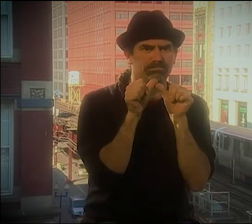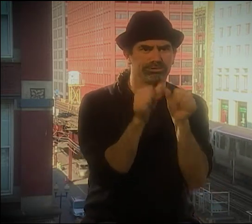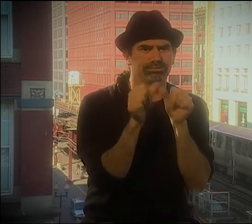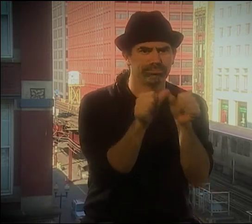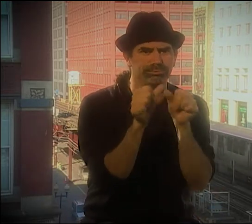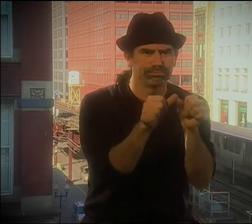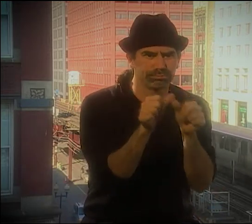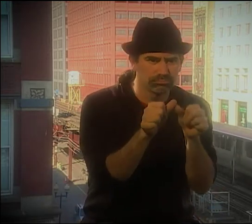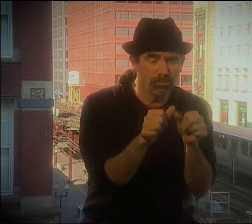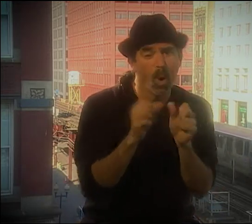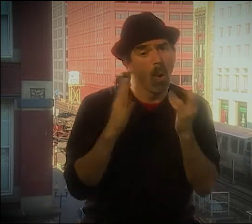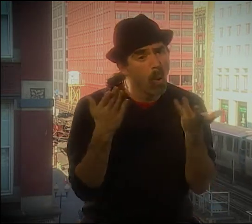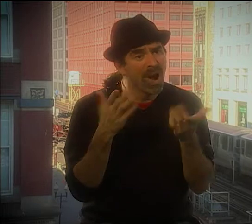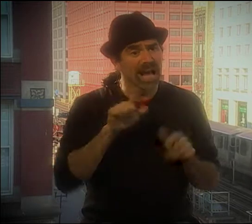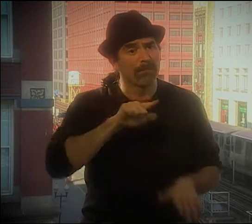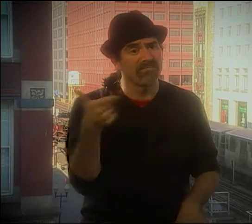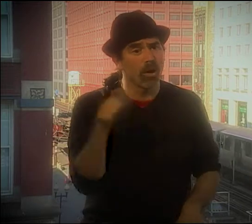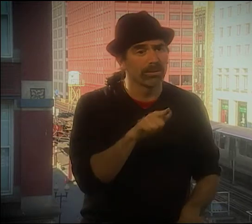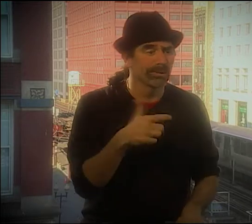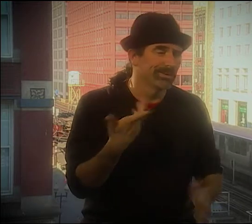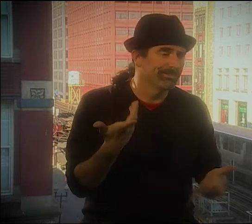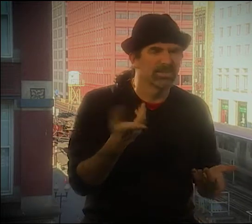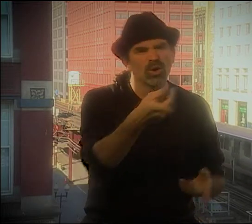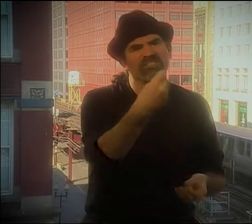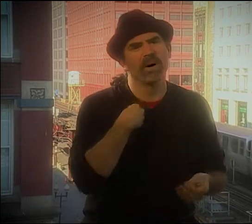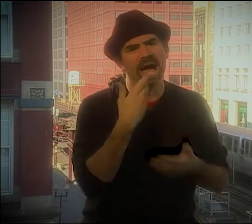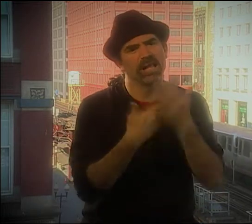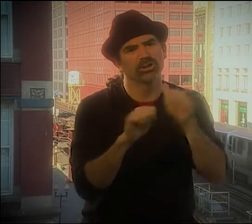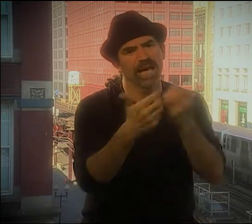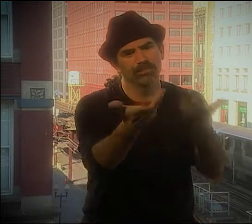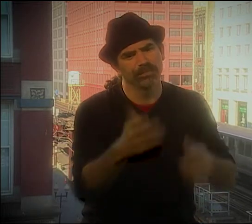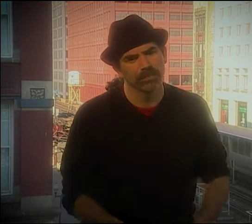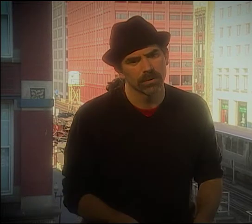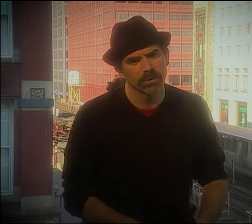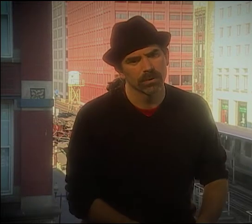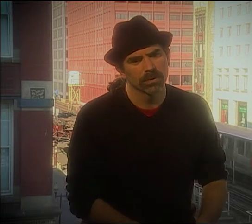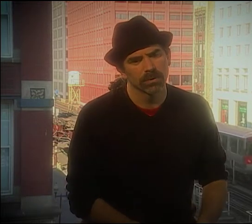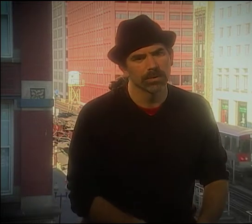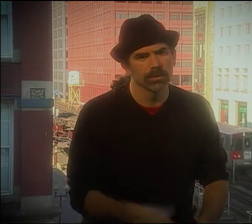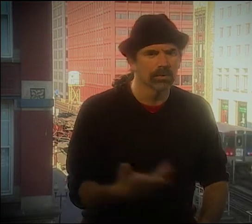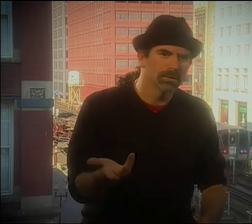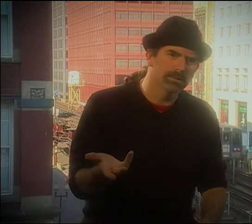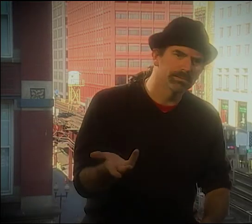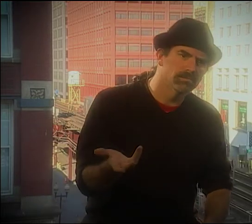THE PAINTBRUSH AGAIN MAKES A TREE WITH A LEAF THAT FALLS AND BECOMES A WATERFALL.